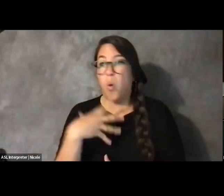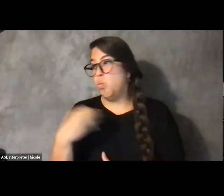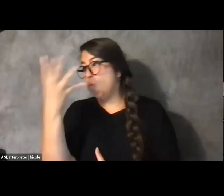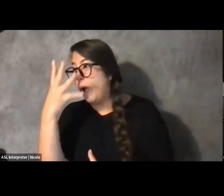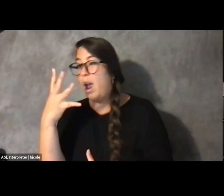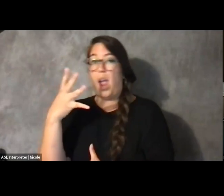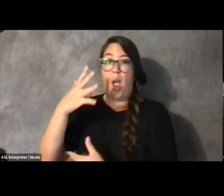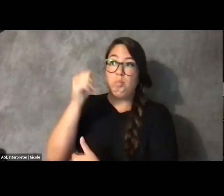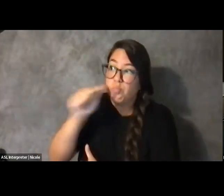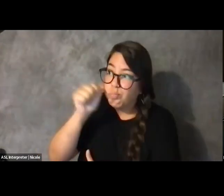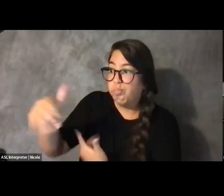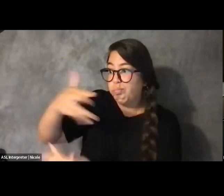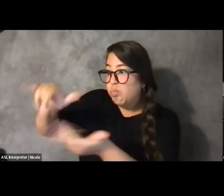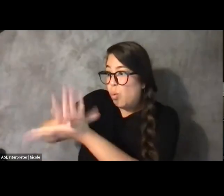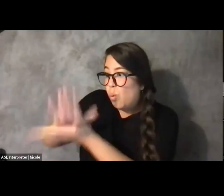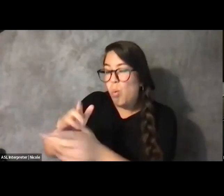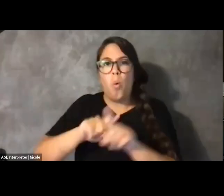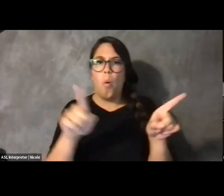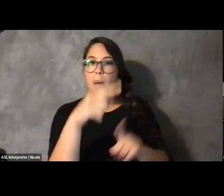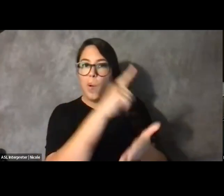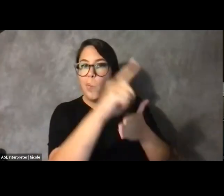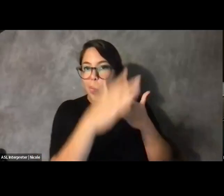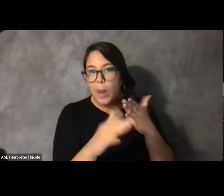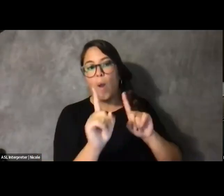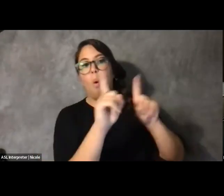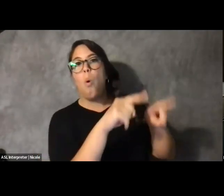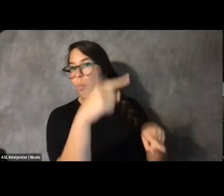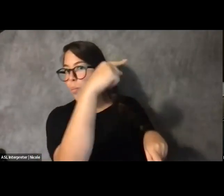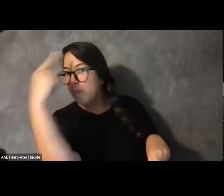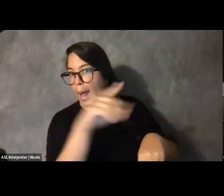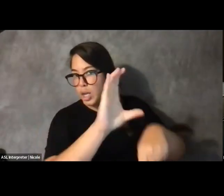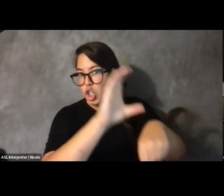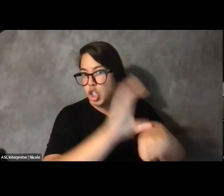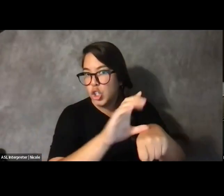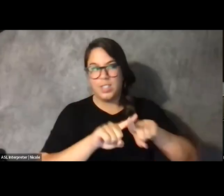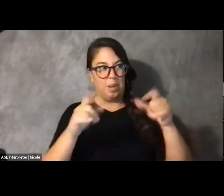and still quite often being the only disabled person in the room. I felt completely alone.